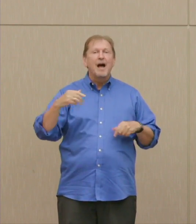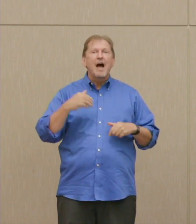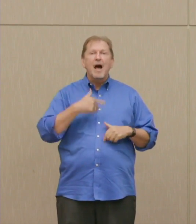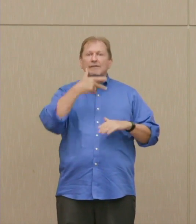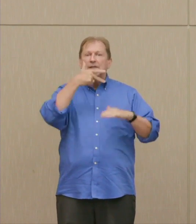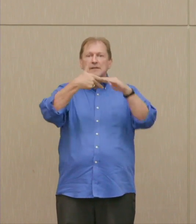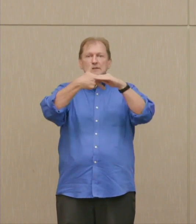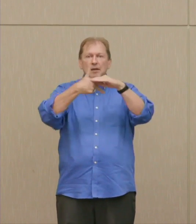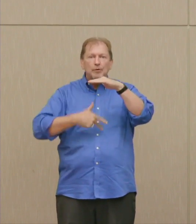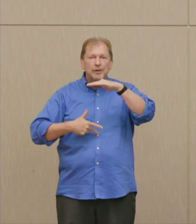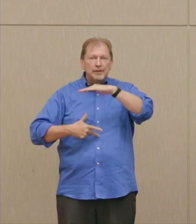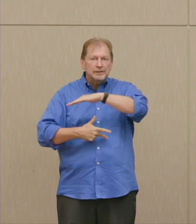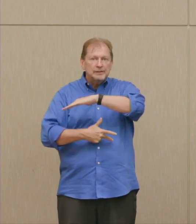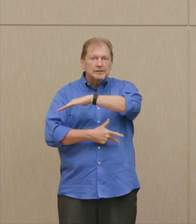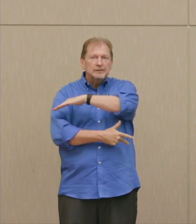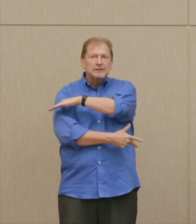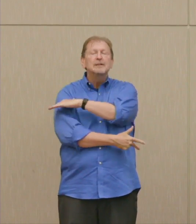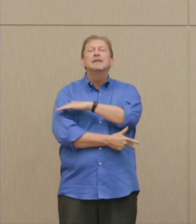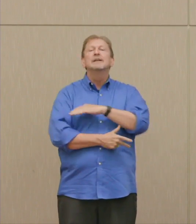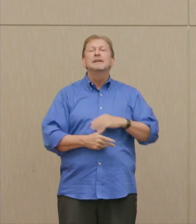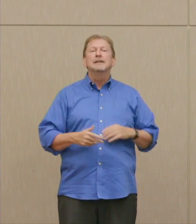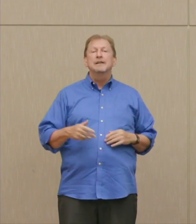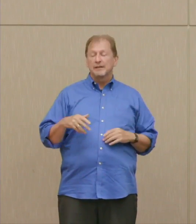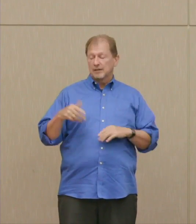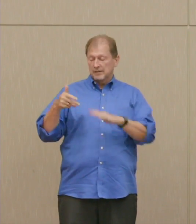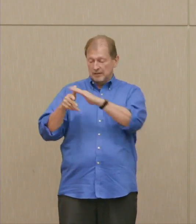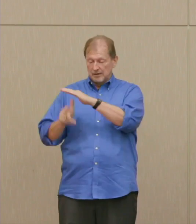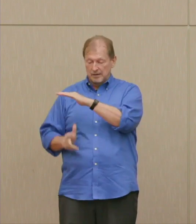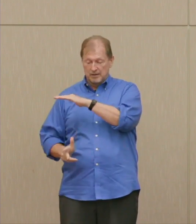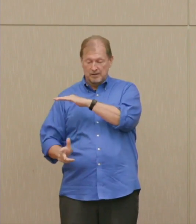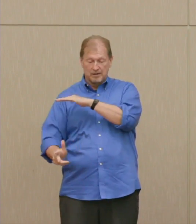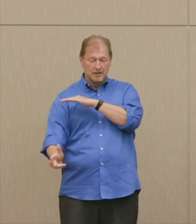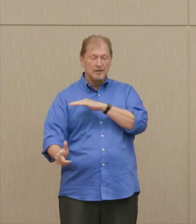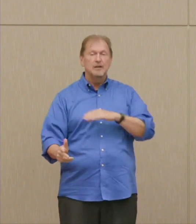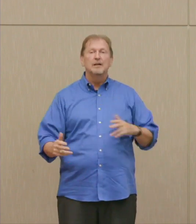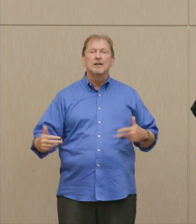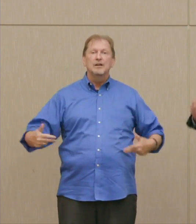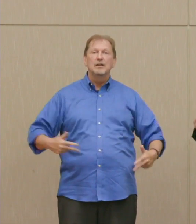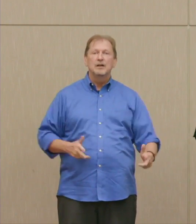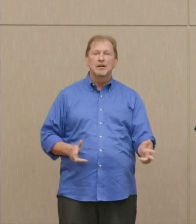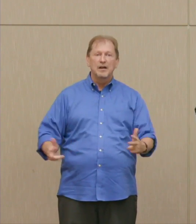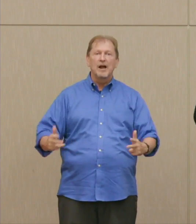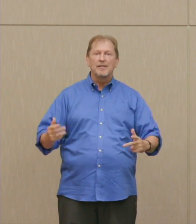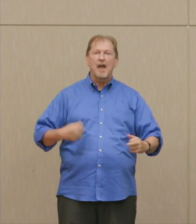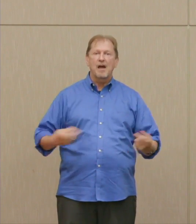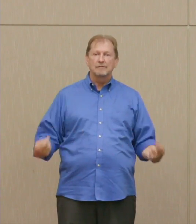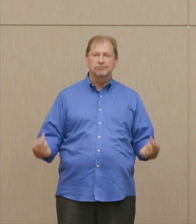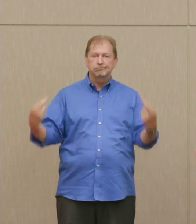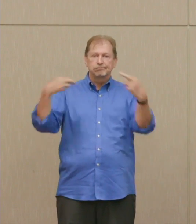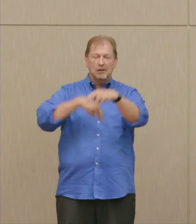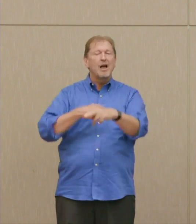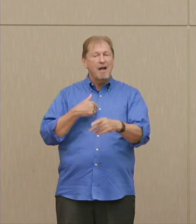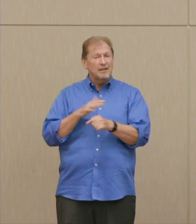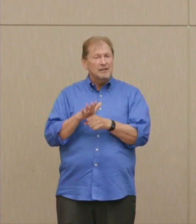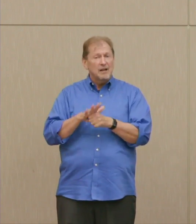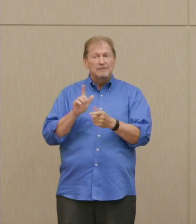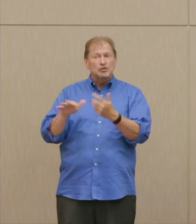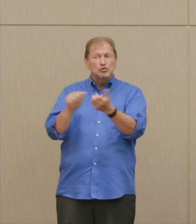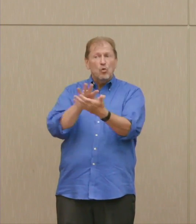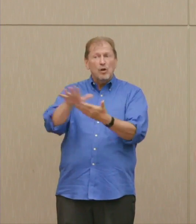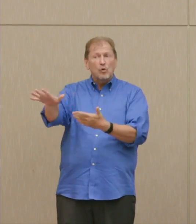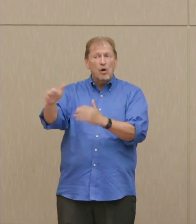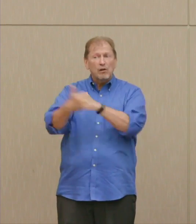destroyed by each other, with enough ballistic missiles to destroy the other, and to cause